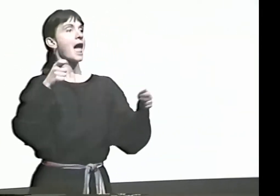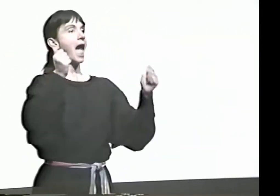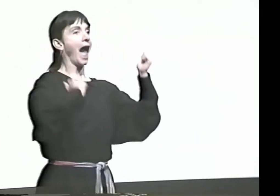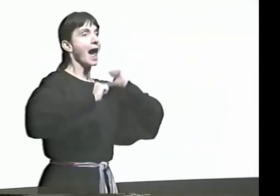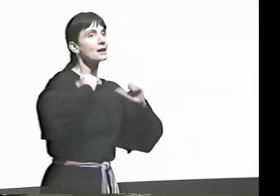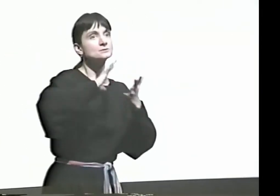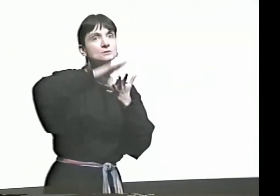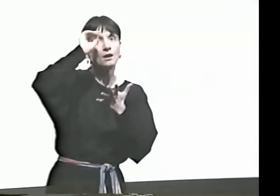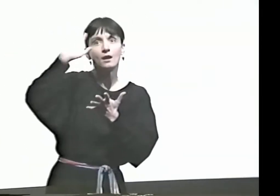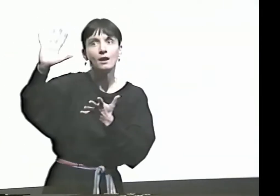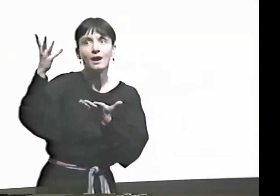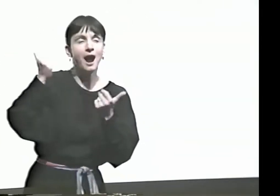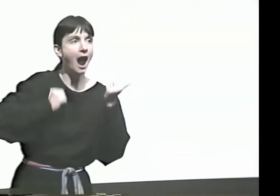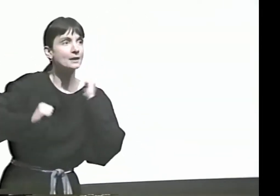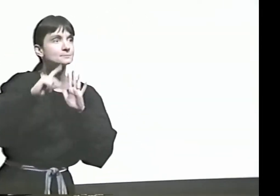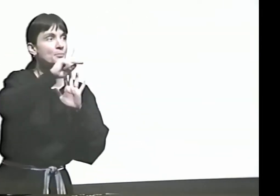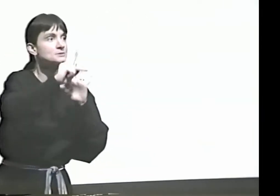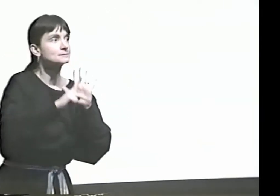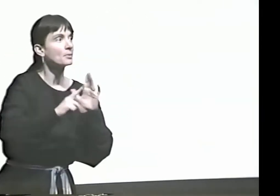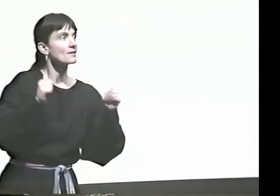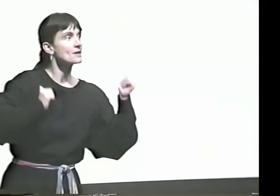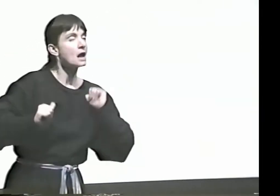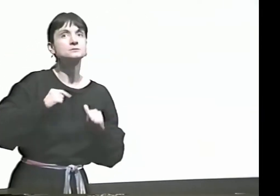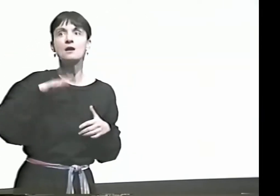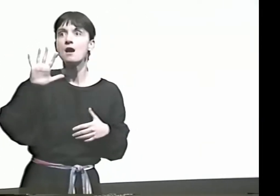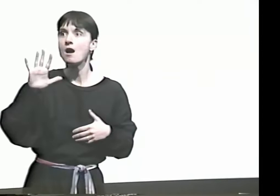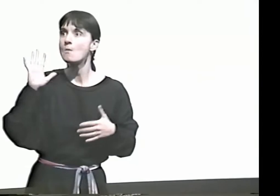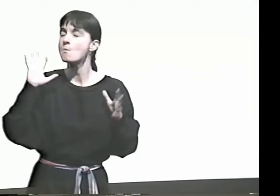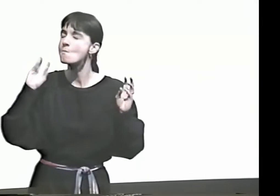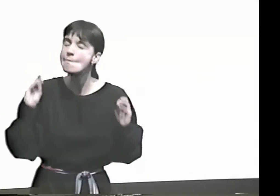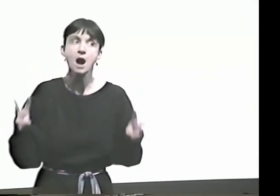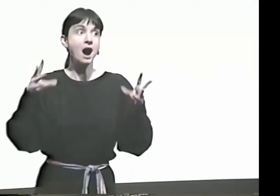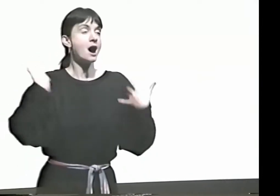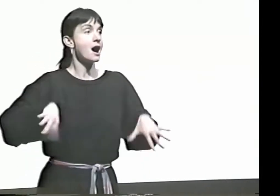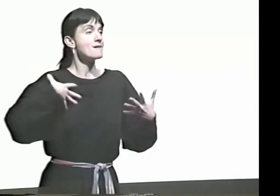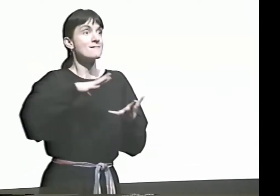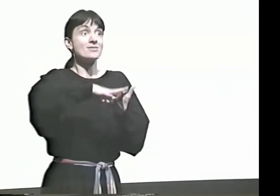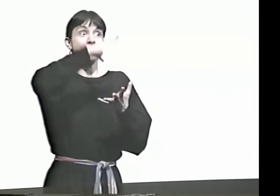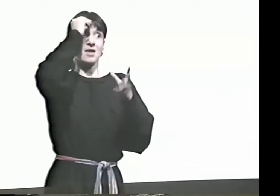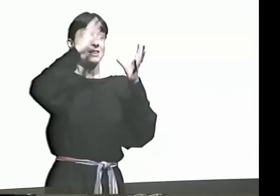IN THE DEPARTMENT. I LEARNED ABOUT ACTING. I LEARNED THE PRINCIPLES OF ACTING, AND I WAS REALLY--